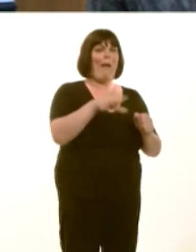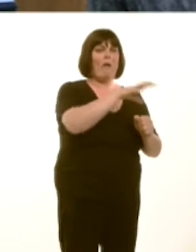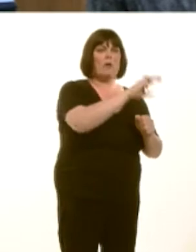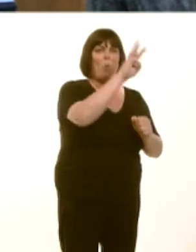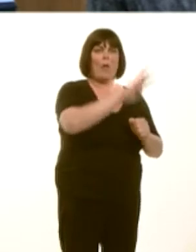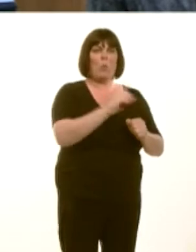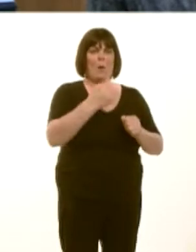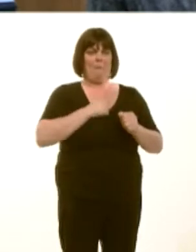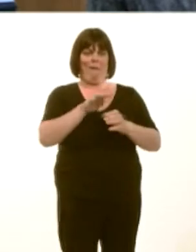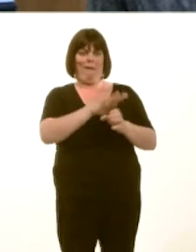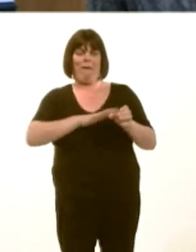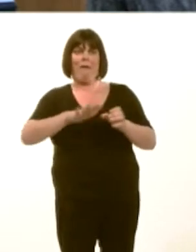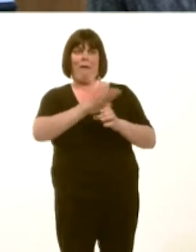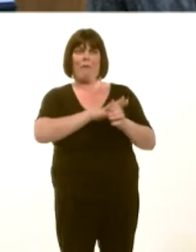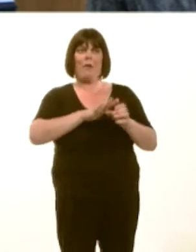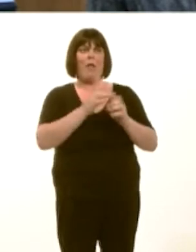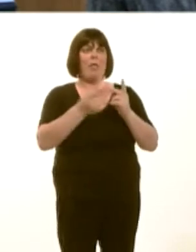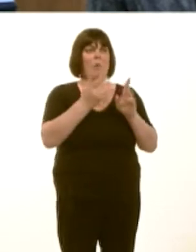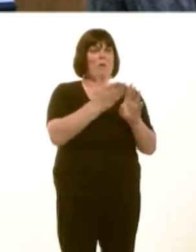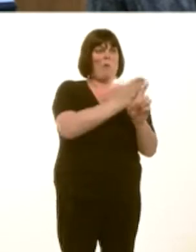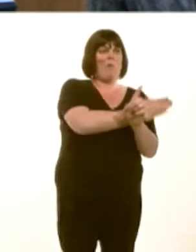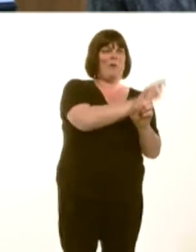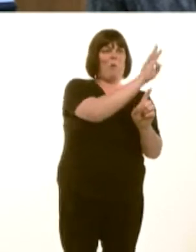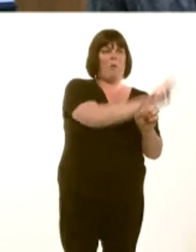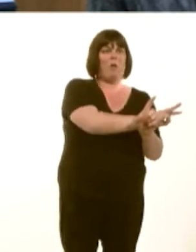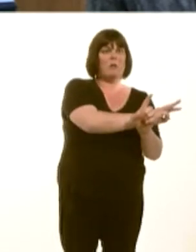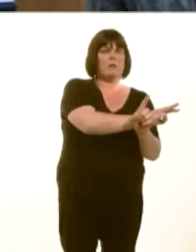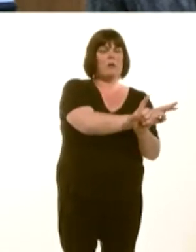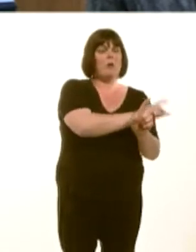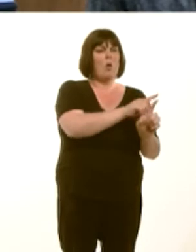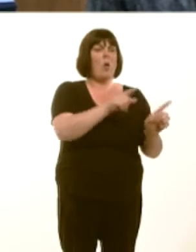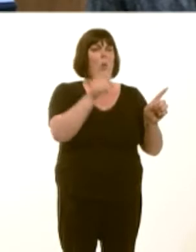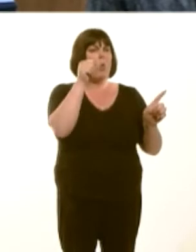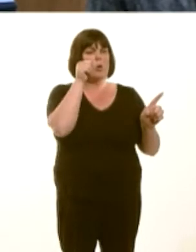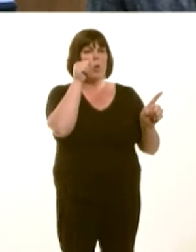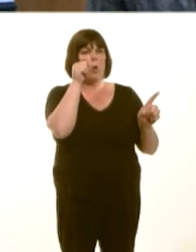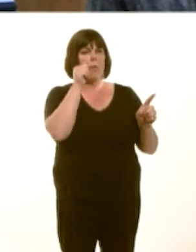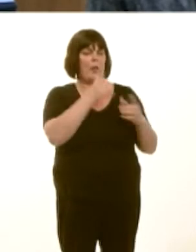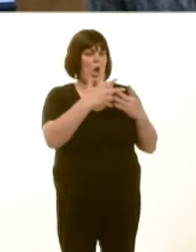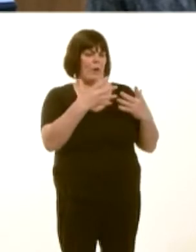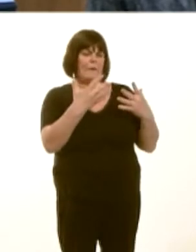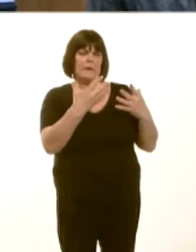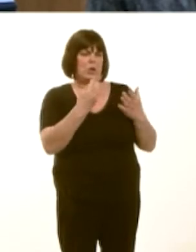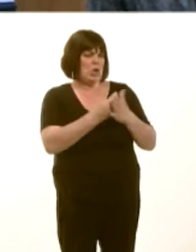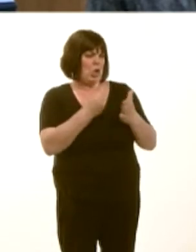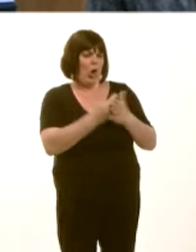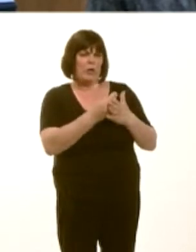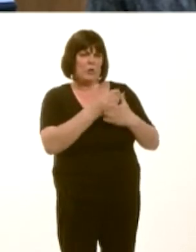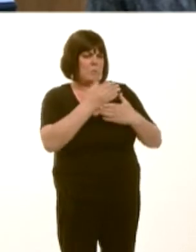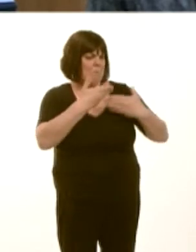that sits further west, and we know that there are substantial restoration costs surrounding